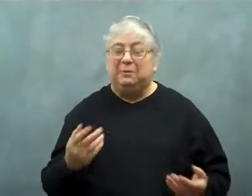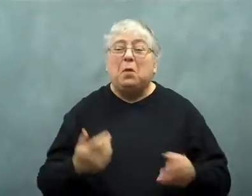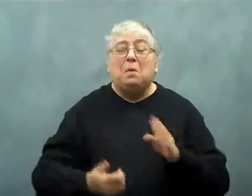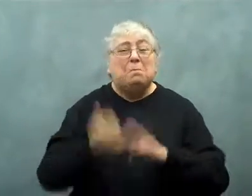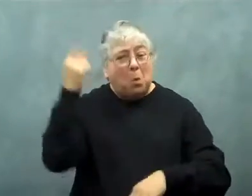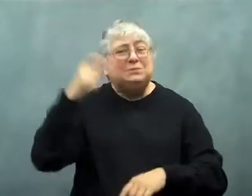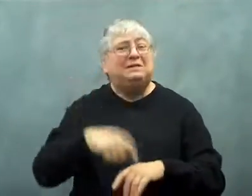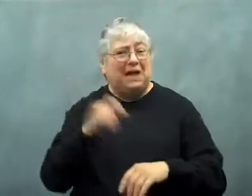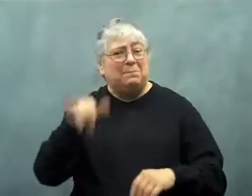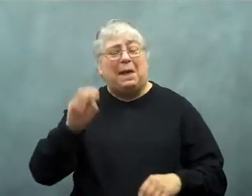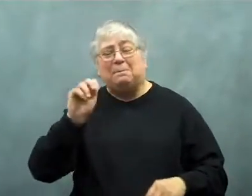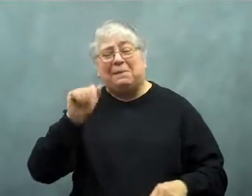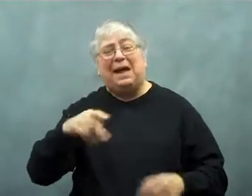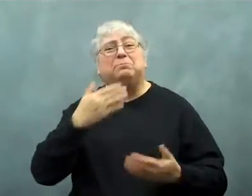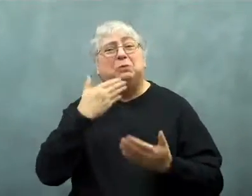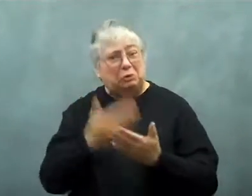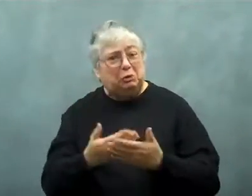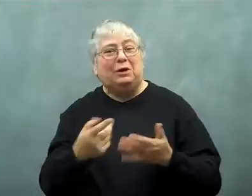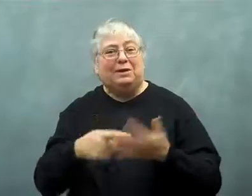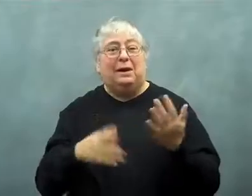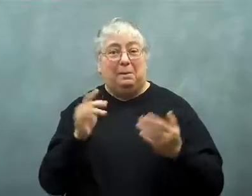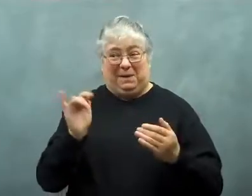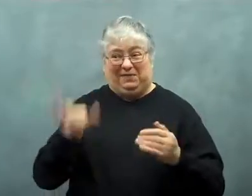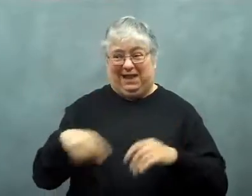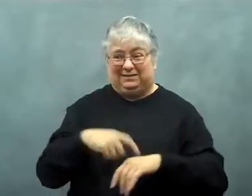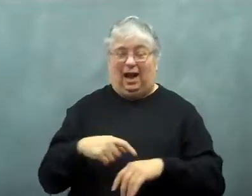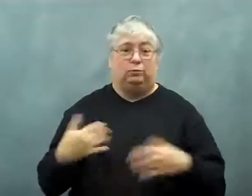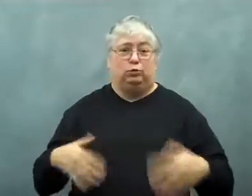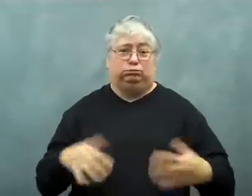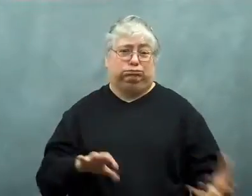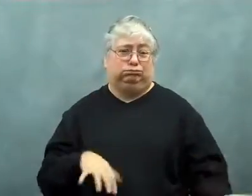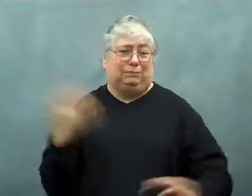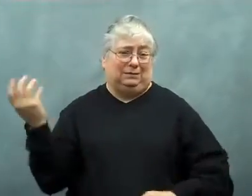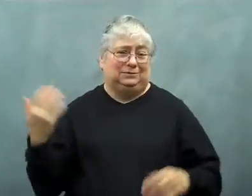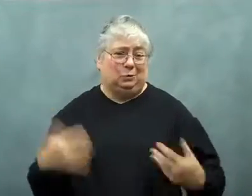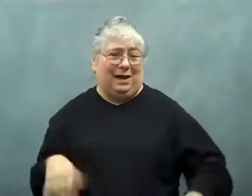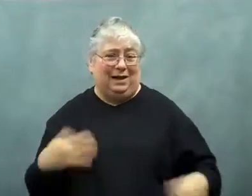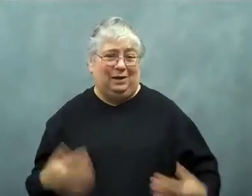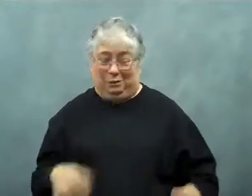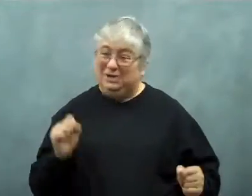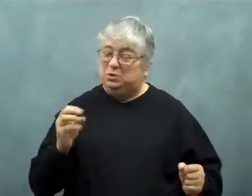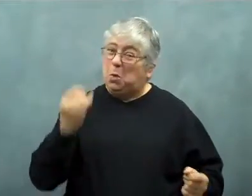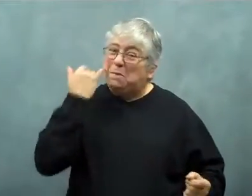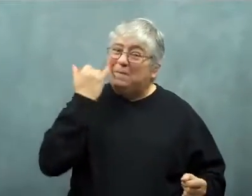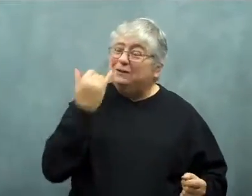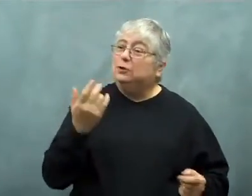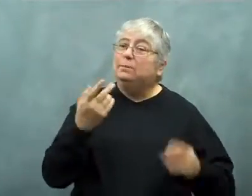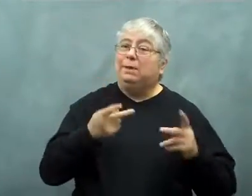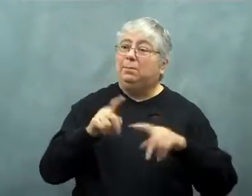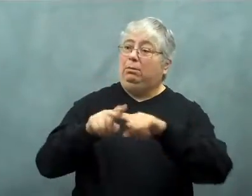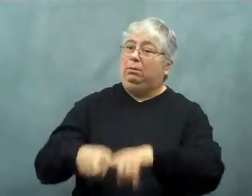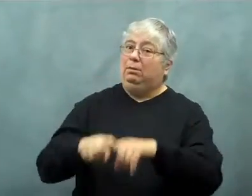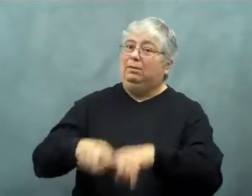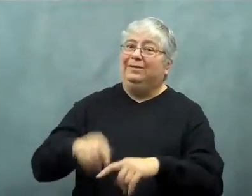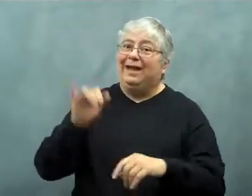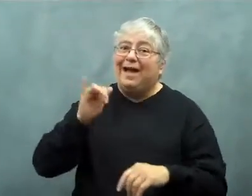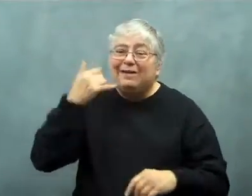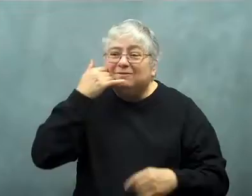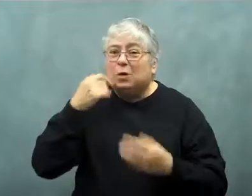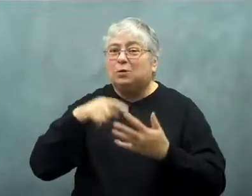Most of the time, the maps were good, but not that time!